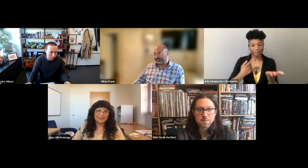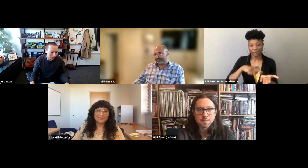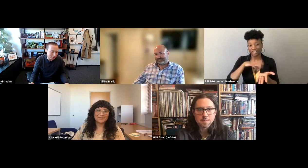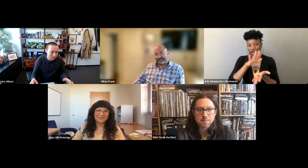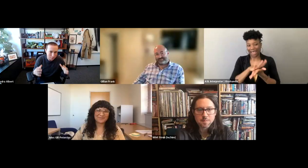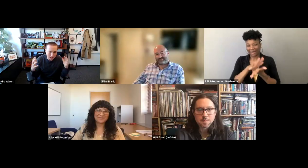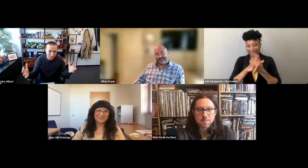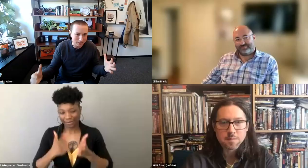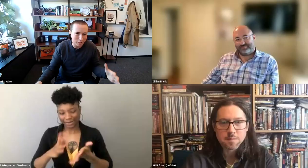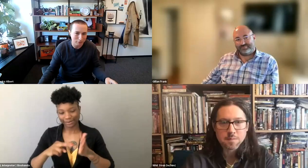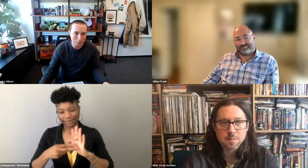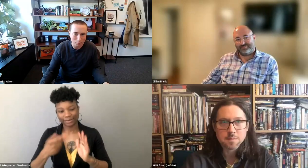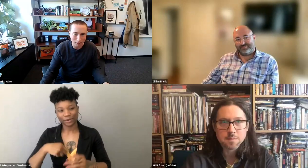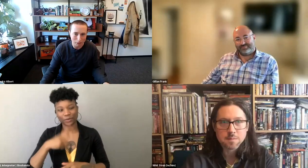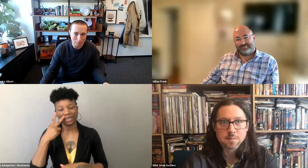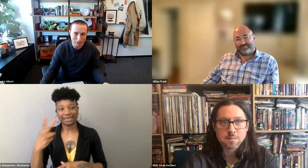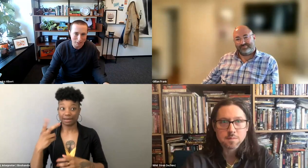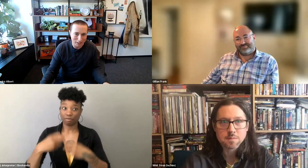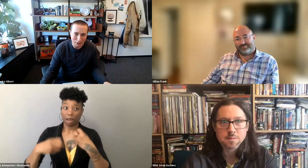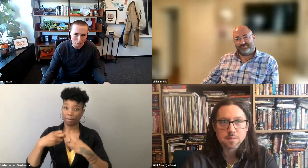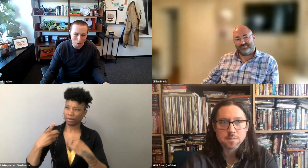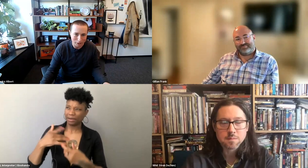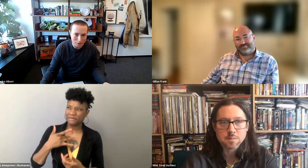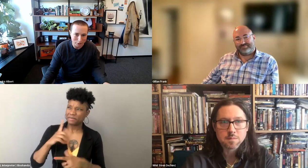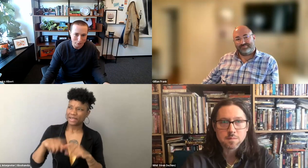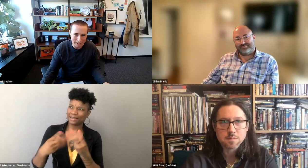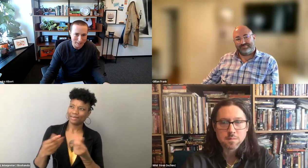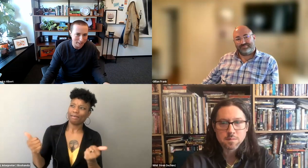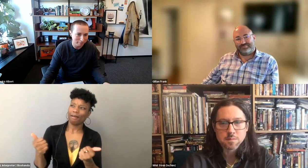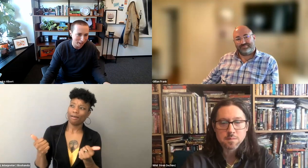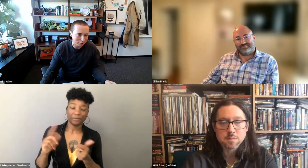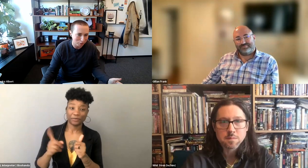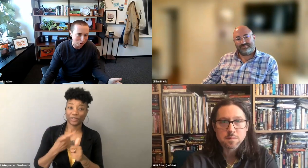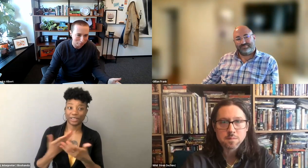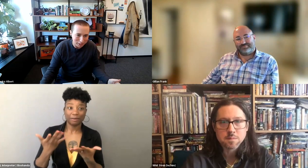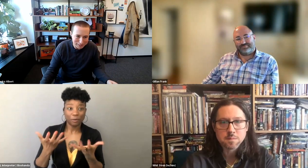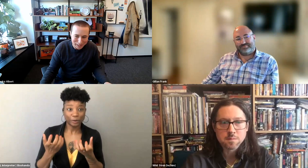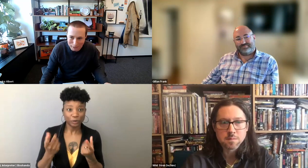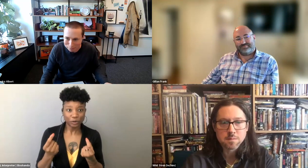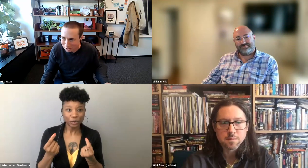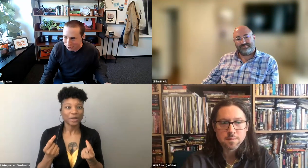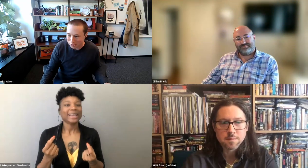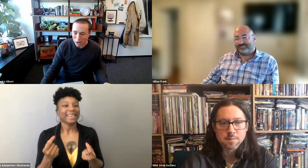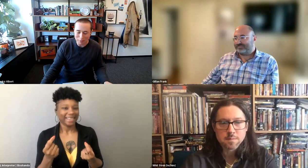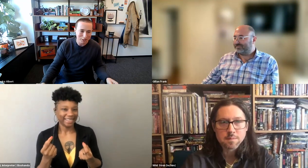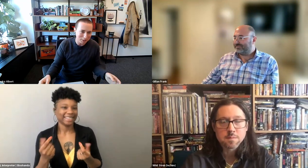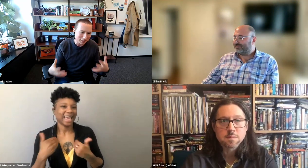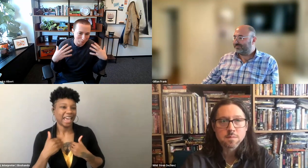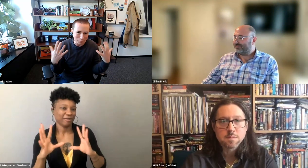which means when we confront a seemingly unsolvable problem, the thing that we wanna do is in fact throw a conference,